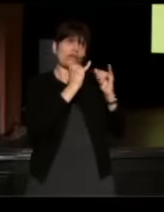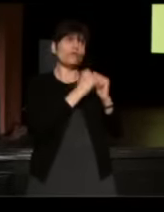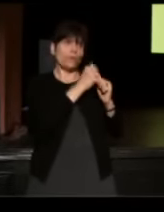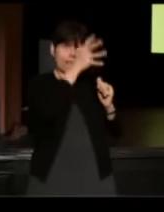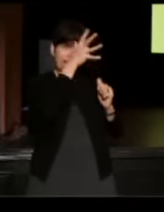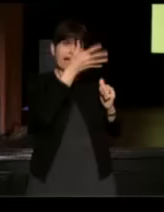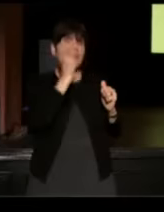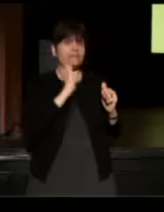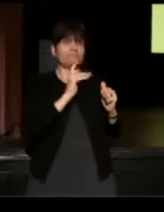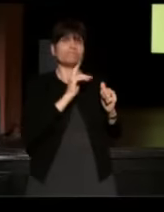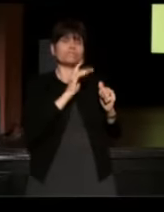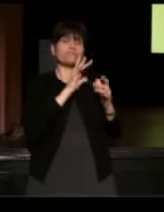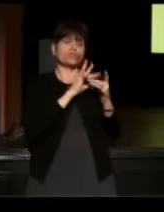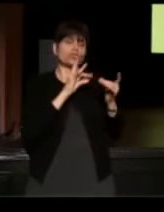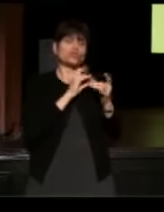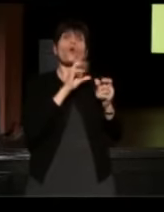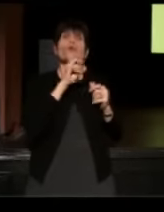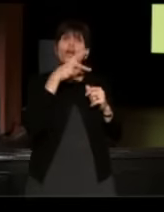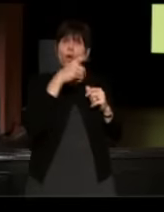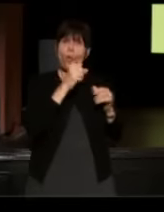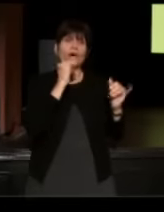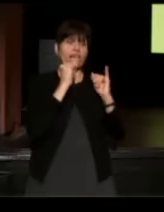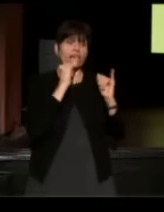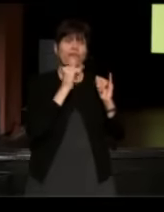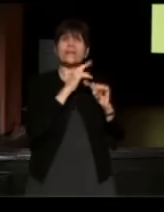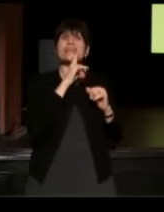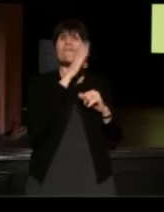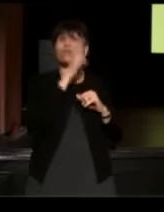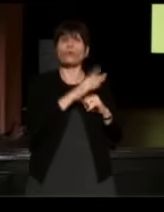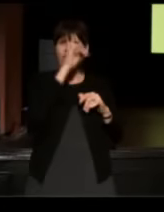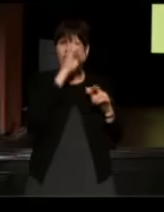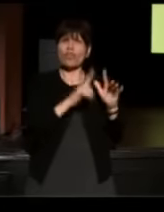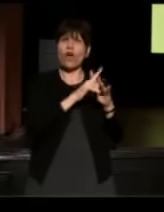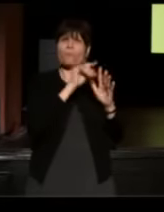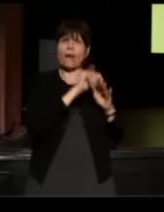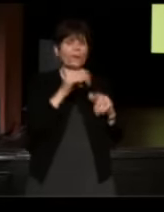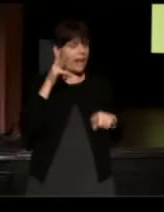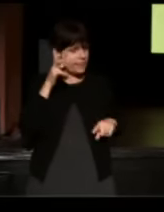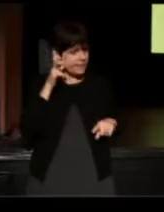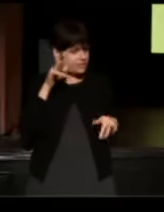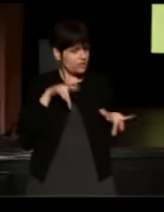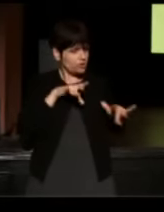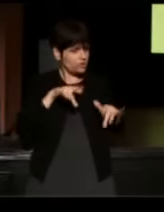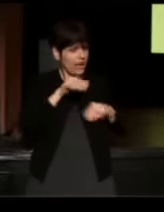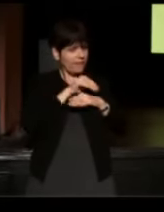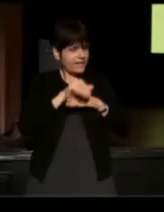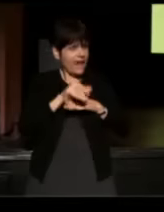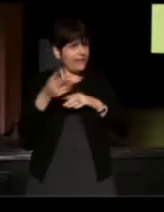a Story Corps interview, and hadn't really thought about it, but when I listened to it on the night that he died at three in the morning